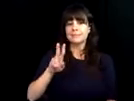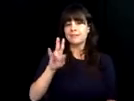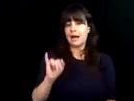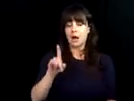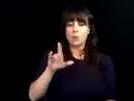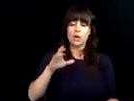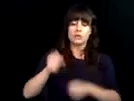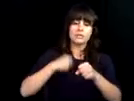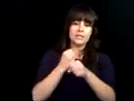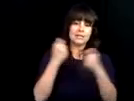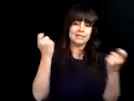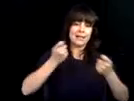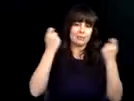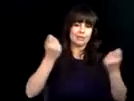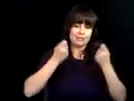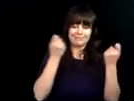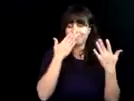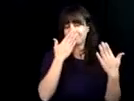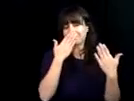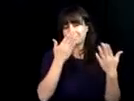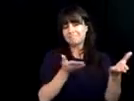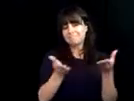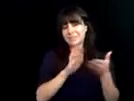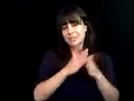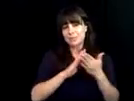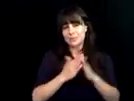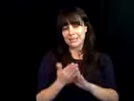citizenship And Immigration Services I would like to